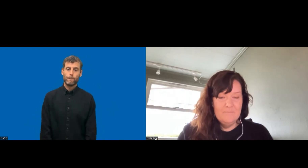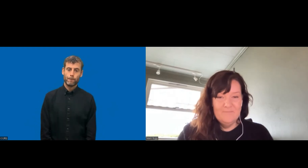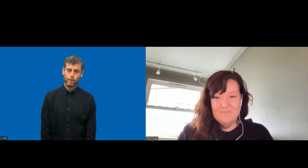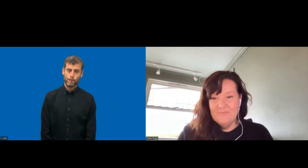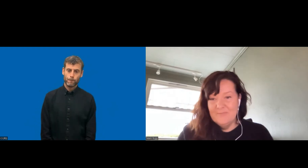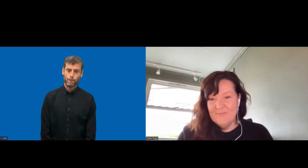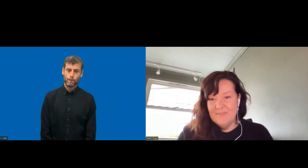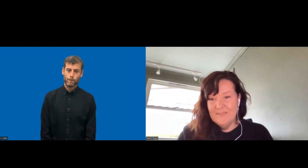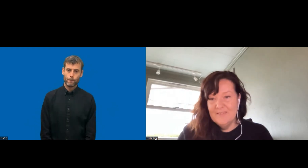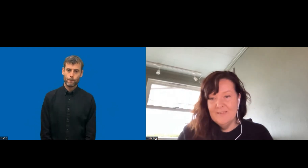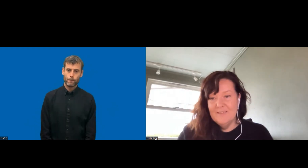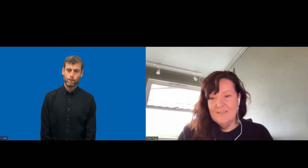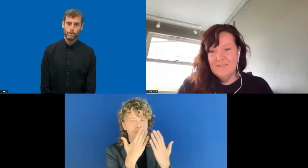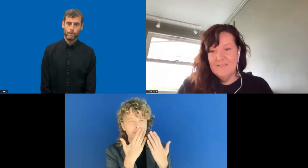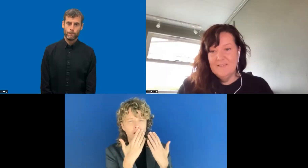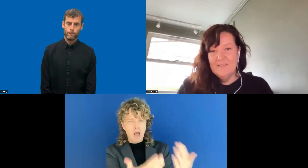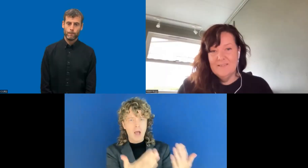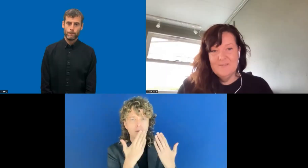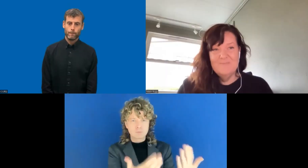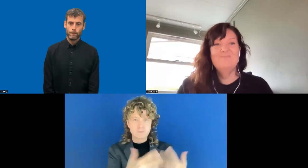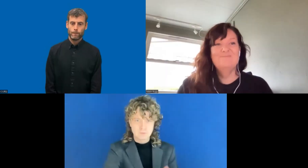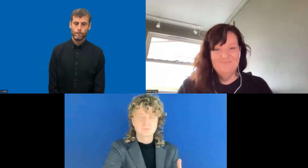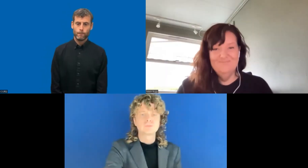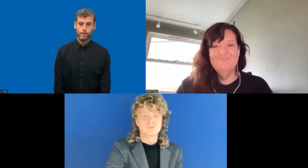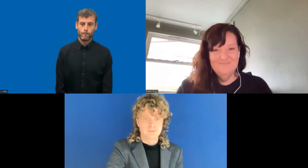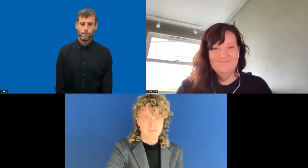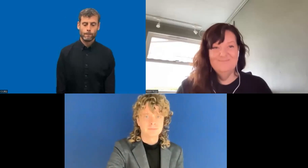from Norway. We are so close, but still so far away sometimes.